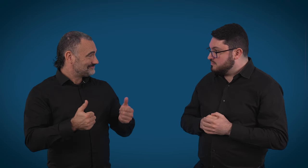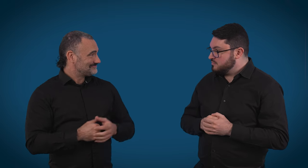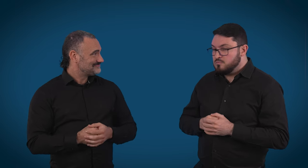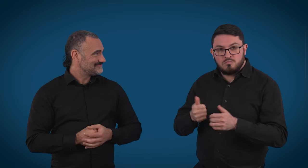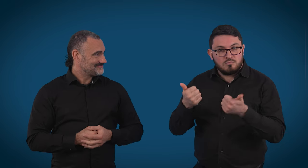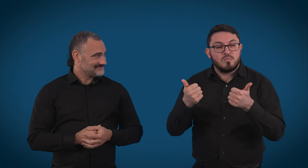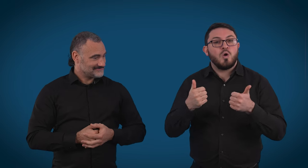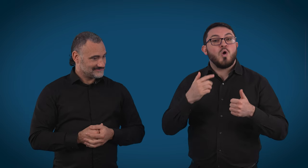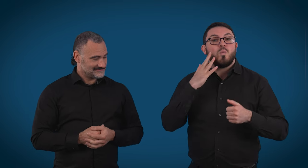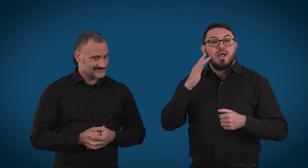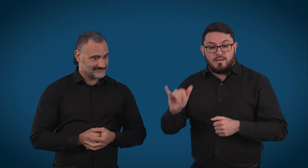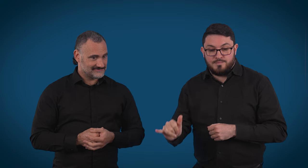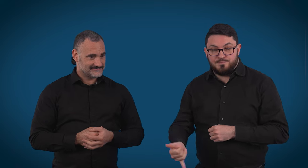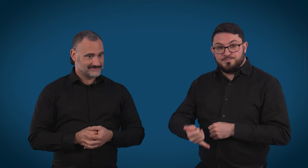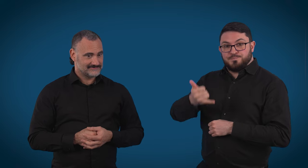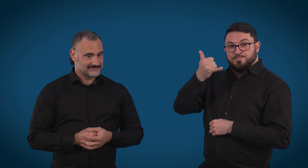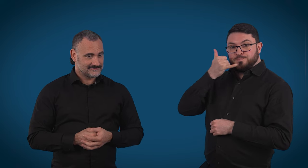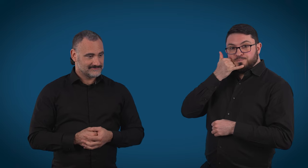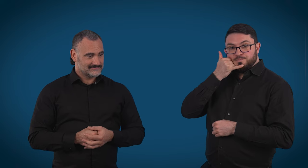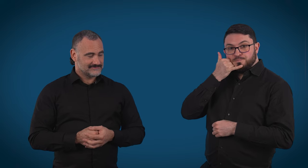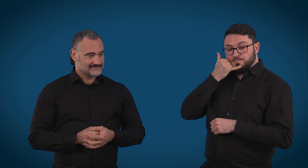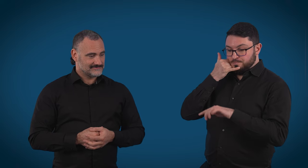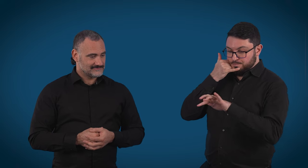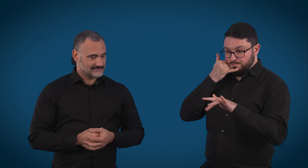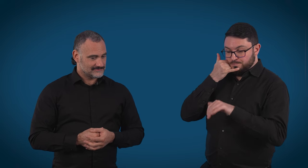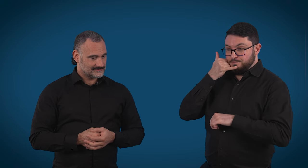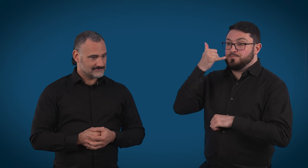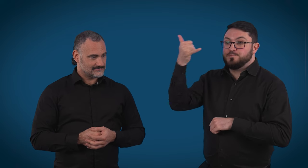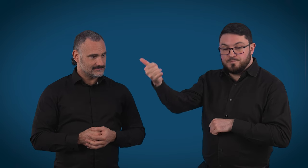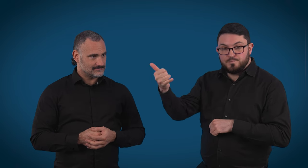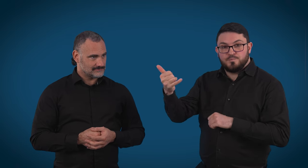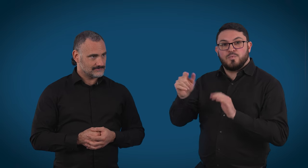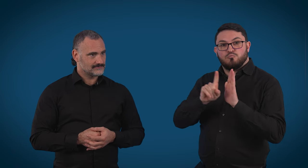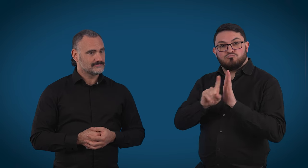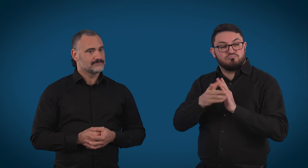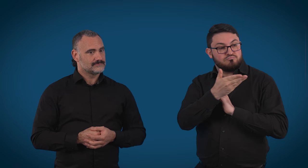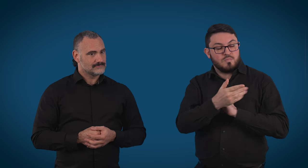Absolutely. So, when I pick up the phone and I'd be calling someone on behalf of you,